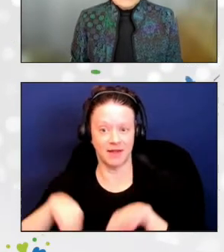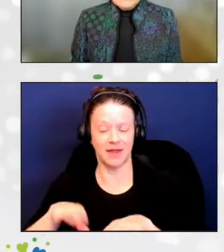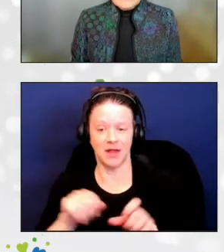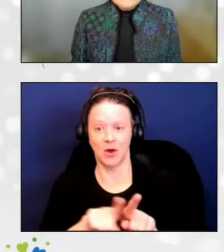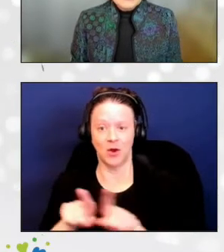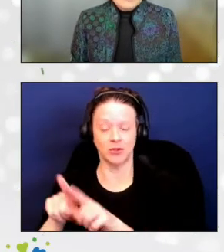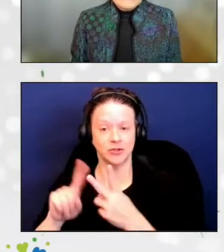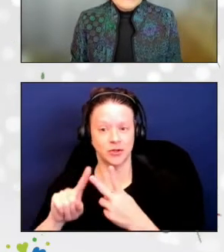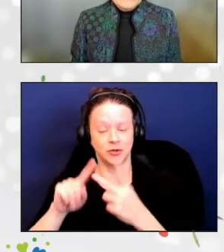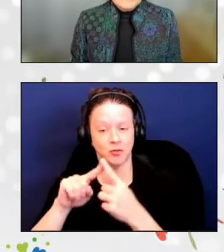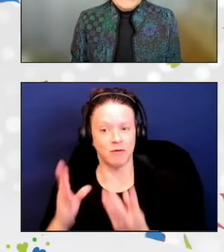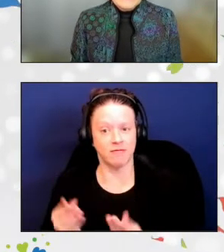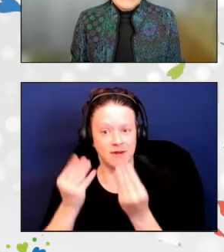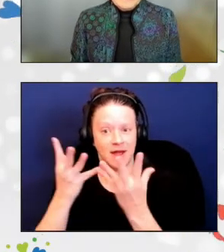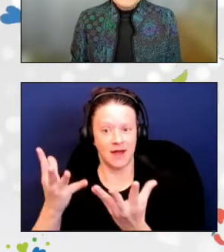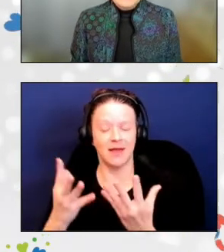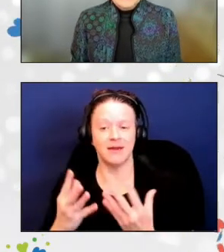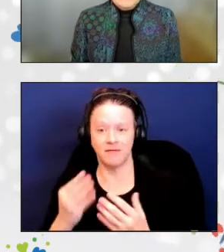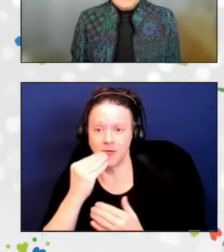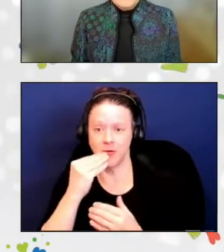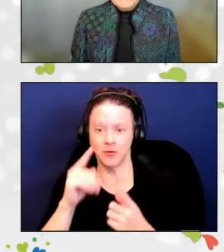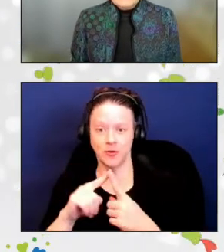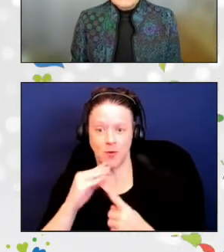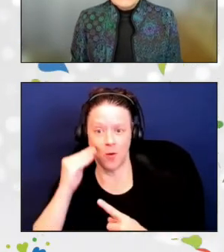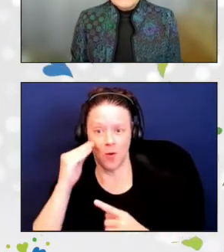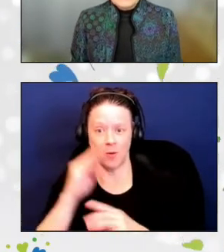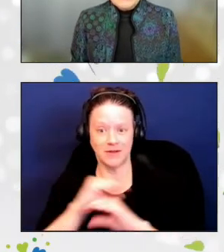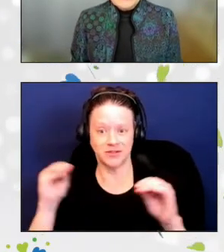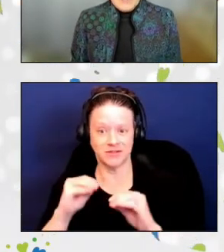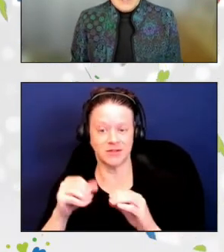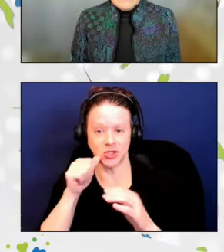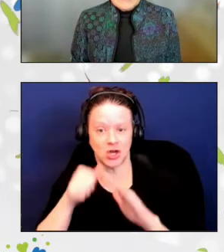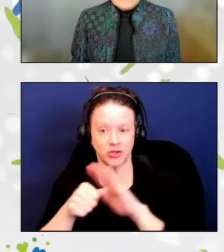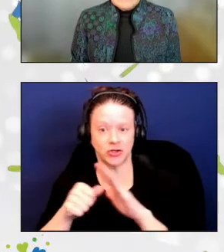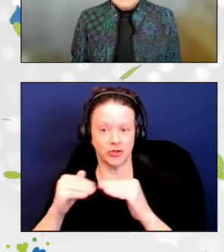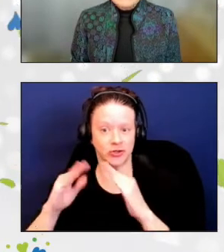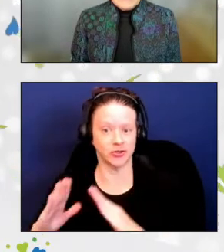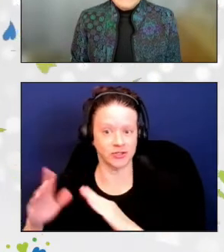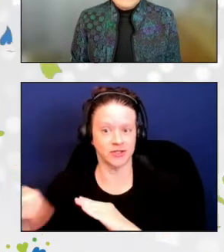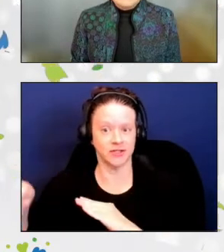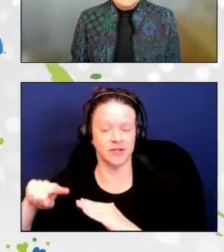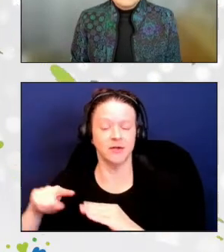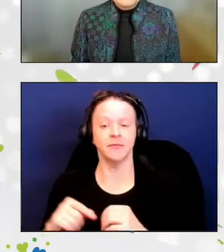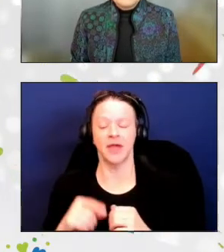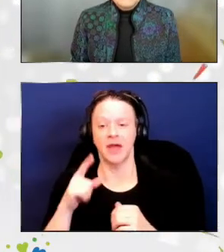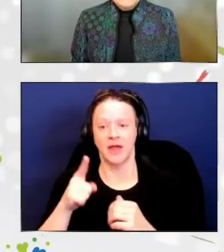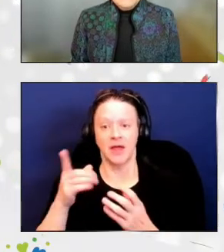Clients who participate in Amy's program receive special holiday meals and gifts.